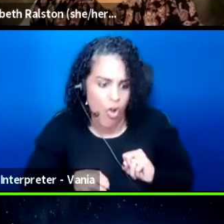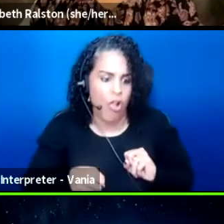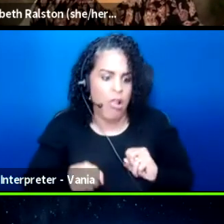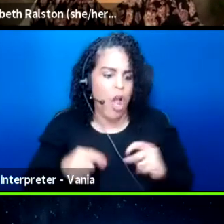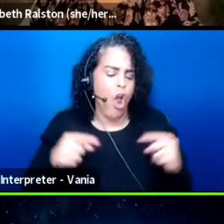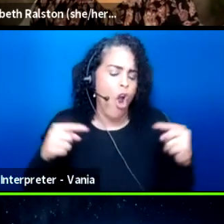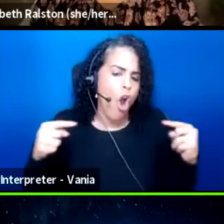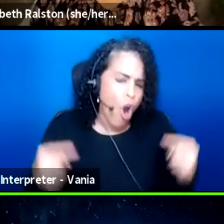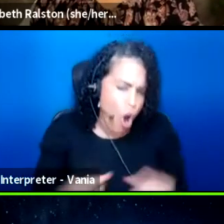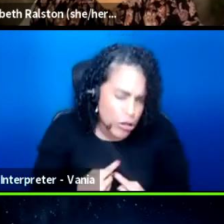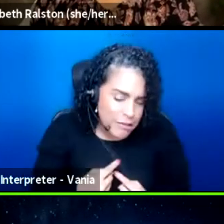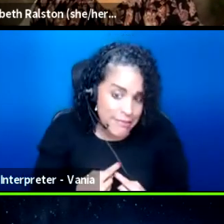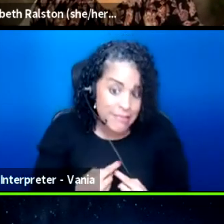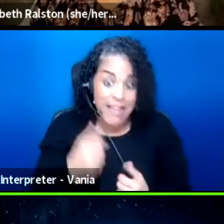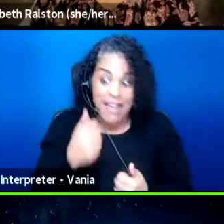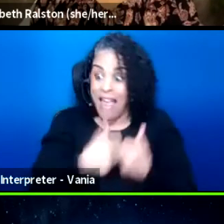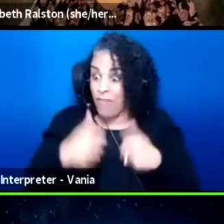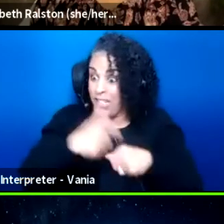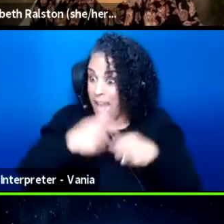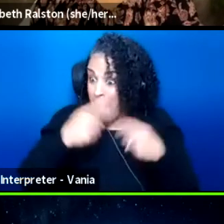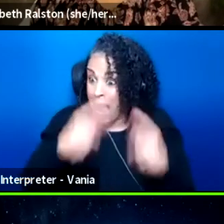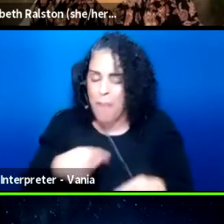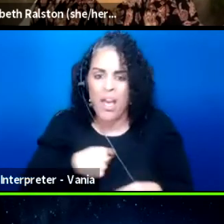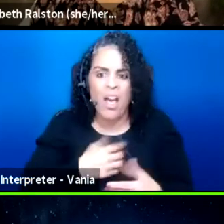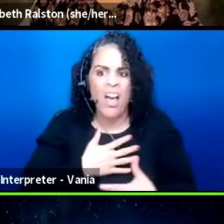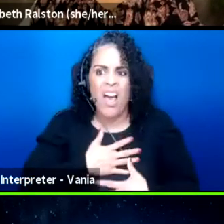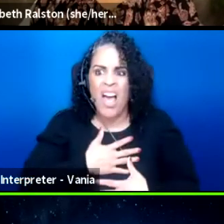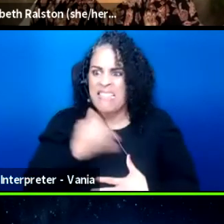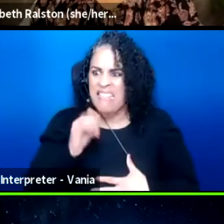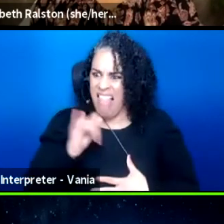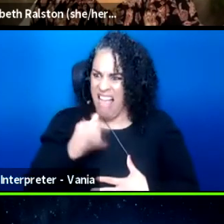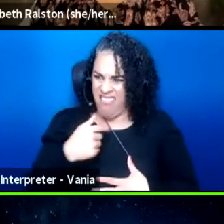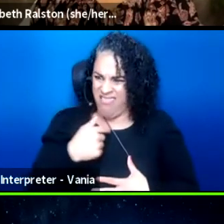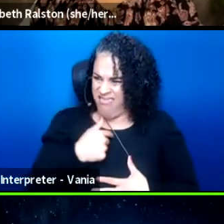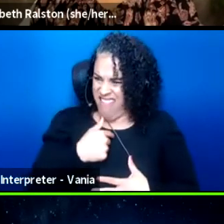and every time it happens, I kind of lose my faith in humanity a little bit,